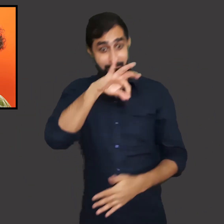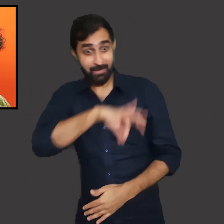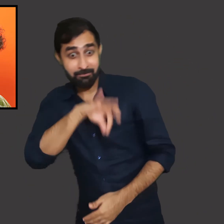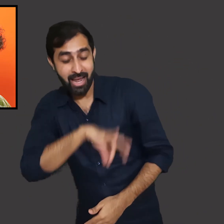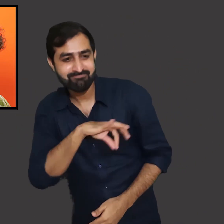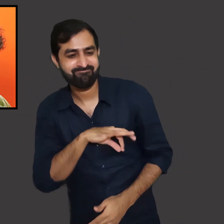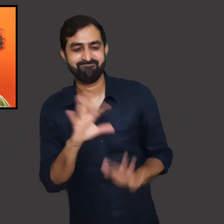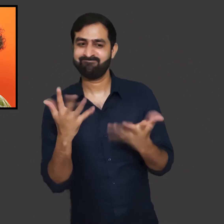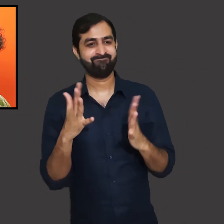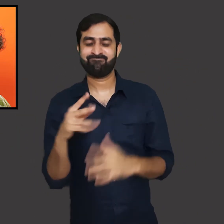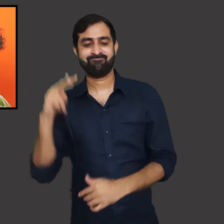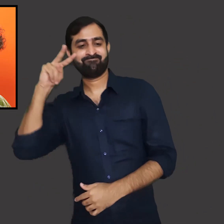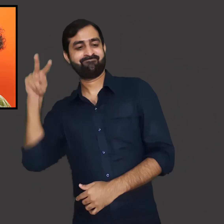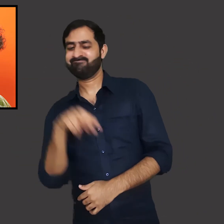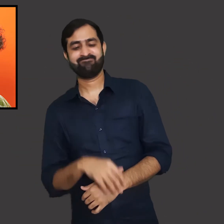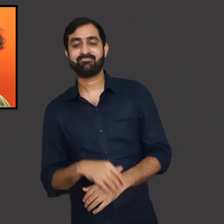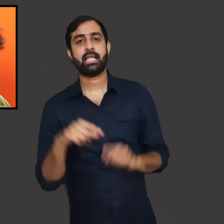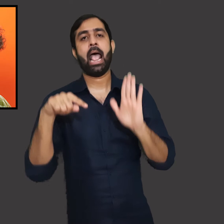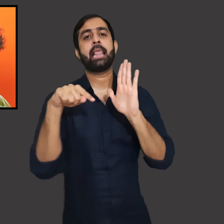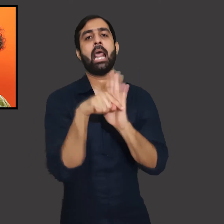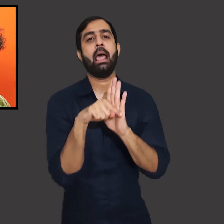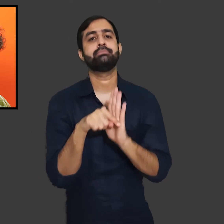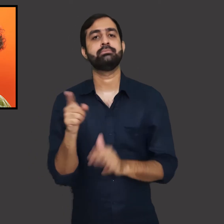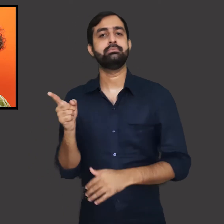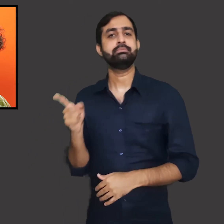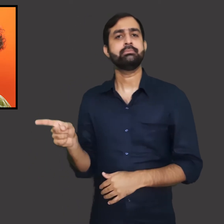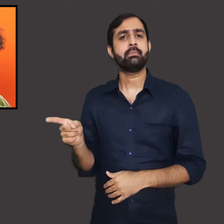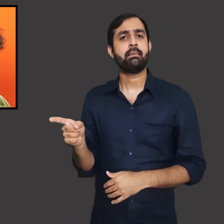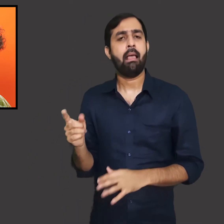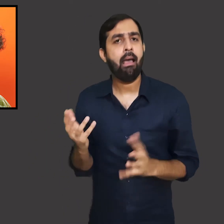She believes very strongly that building dams does not have many advantages.